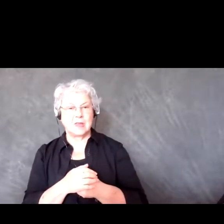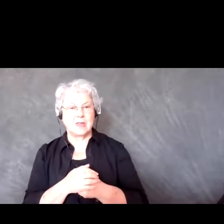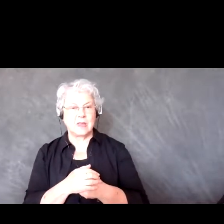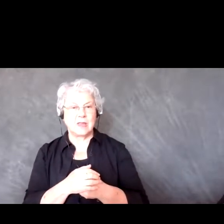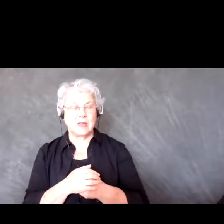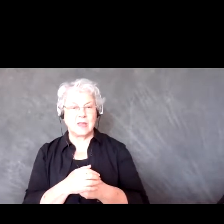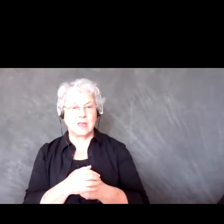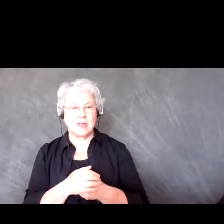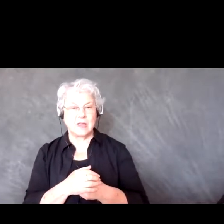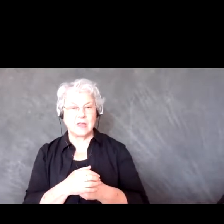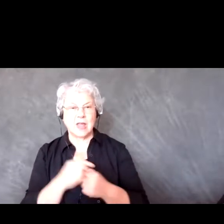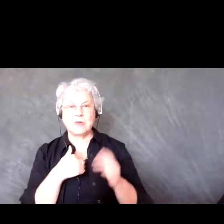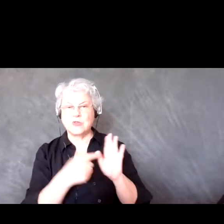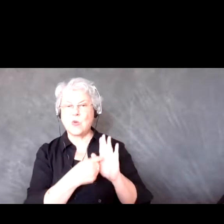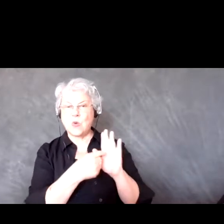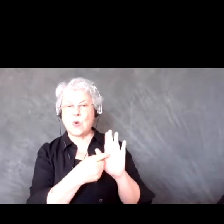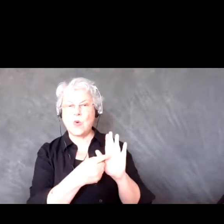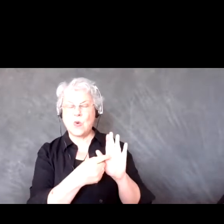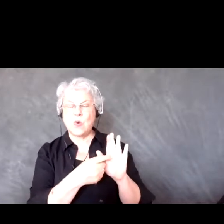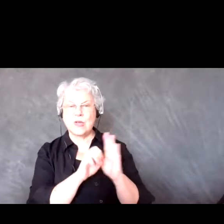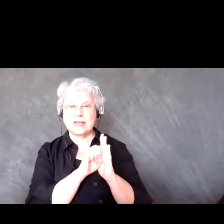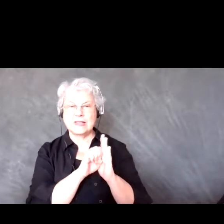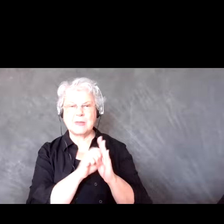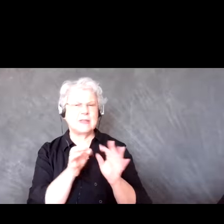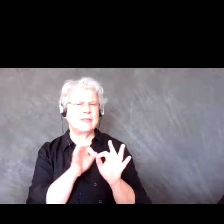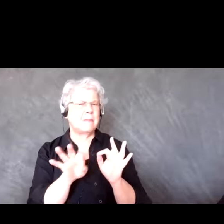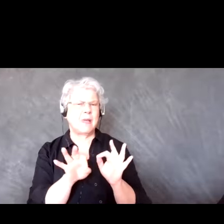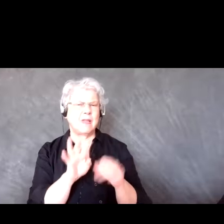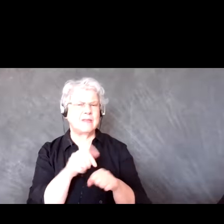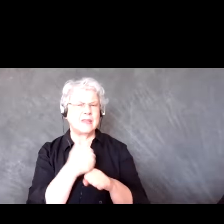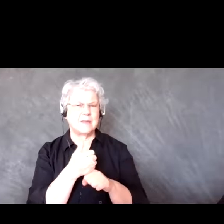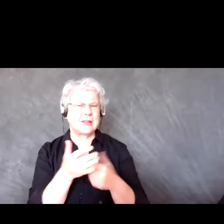So I’m going to - What I like to do, it is super simple and super easy, I like to do it at a lot of